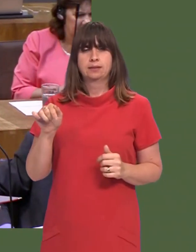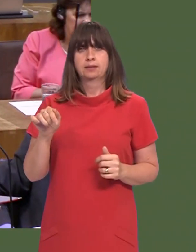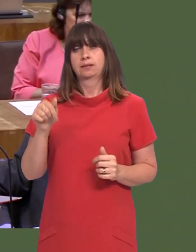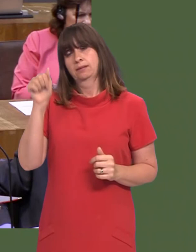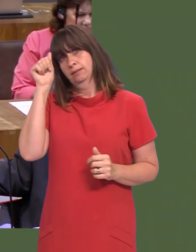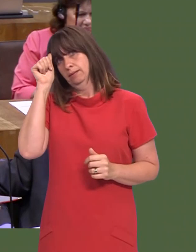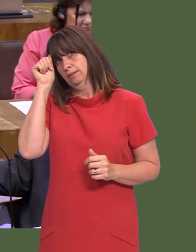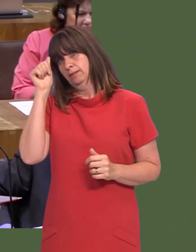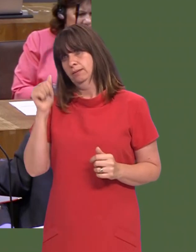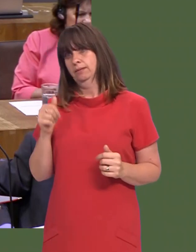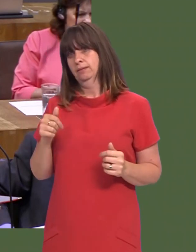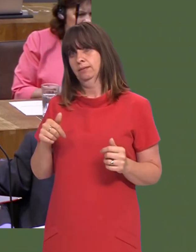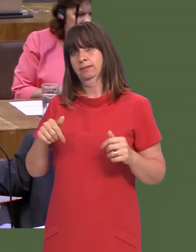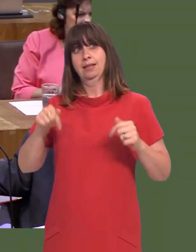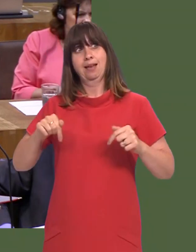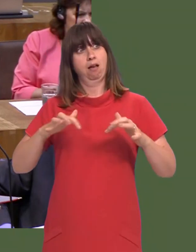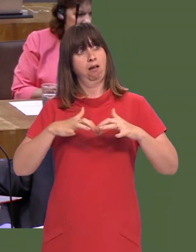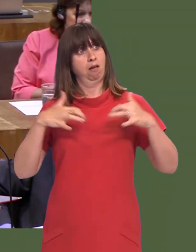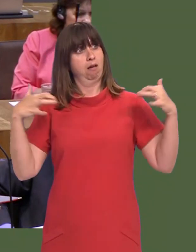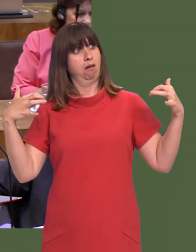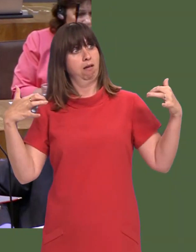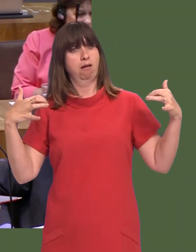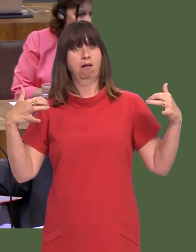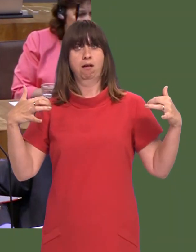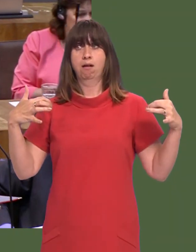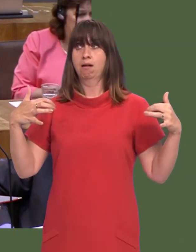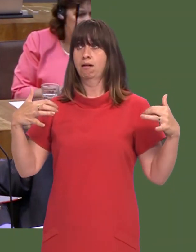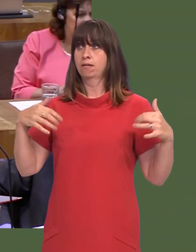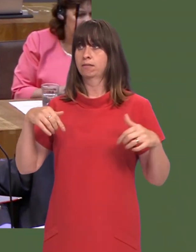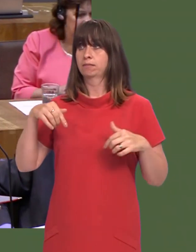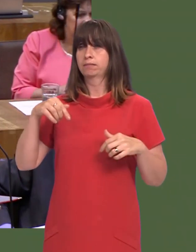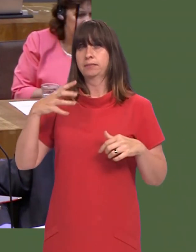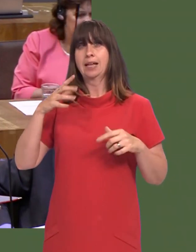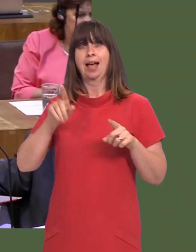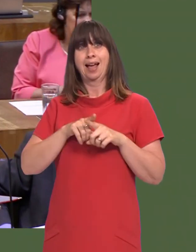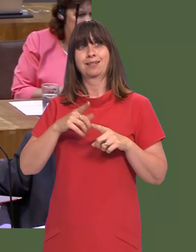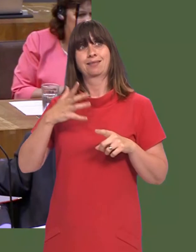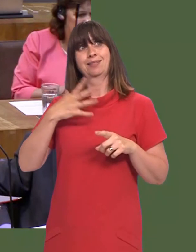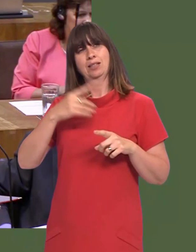There is an emphasis, of course, today, in this Chamber and outside this Chamber on how